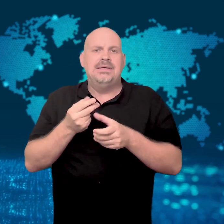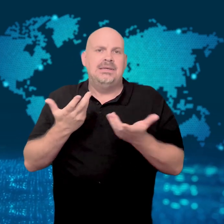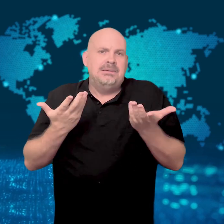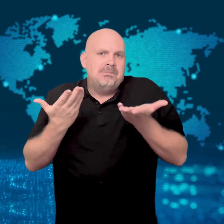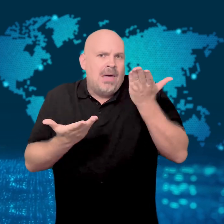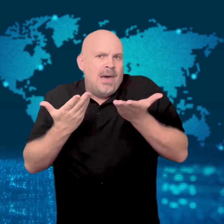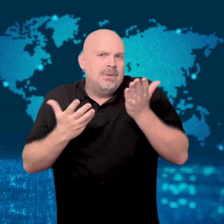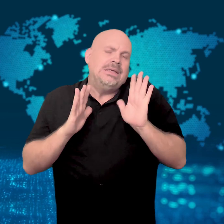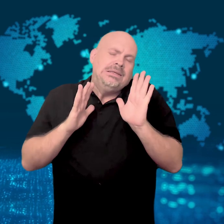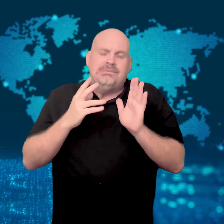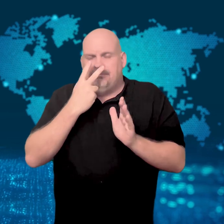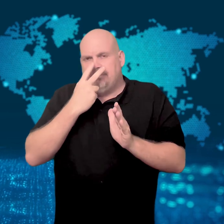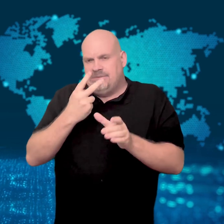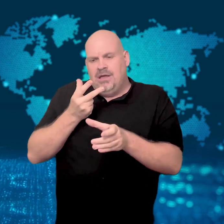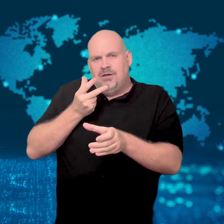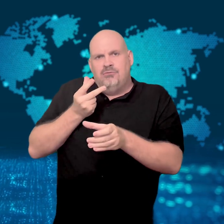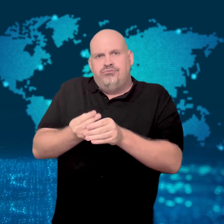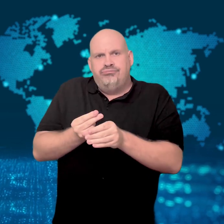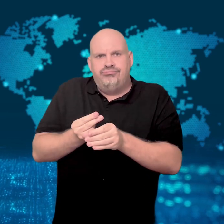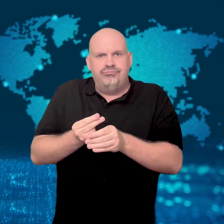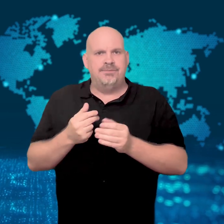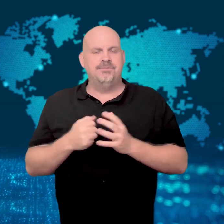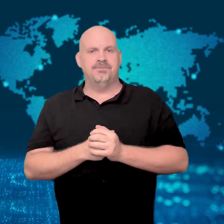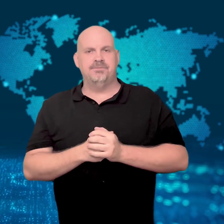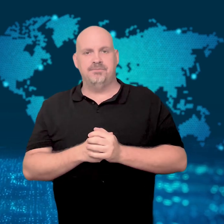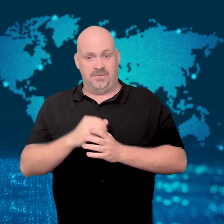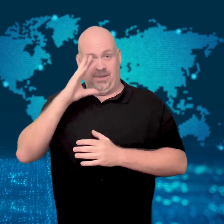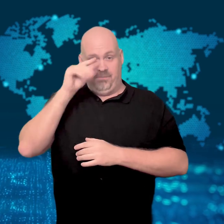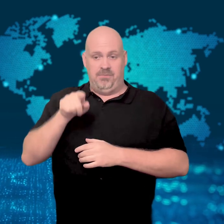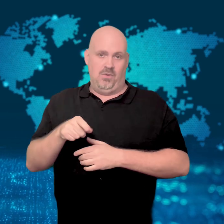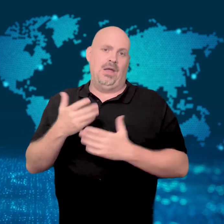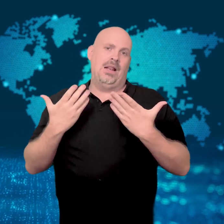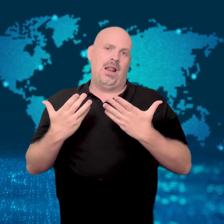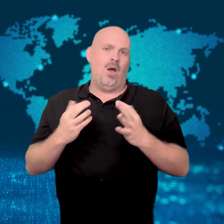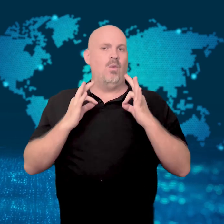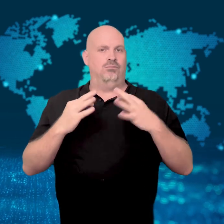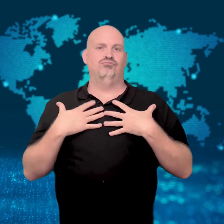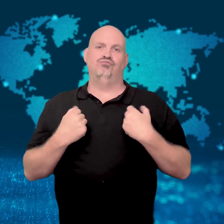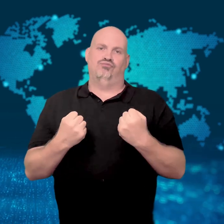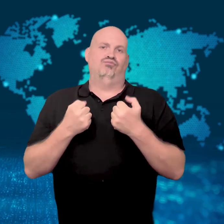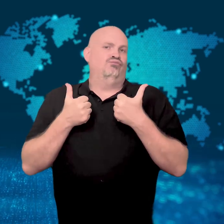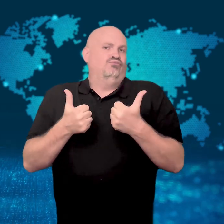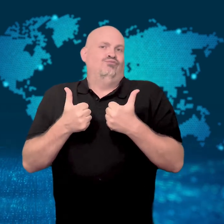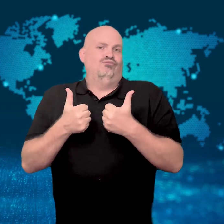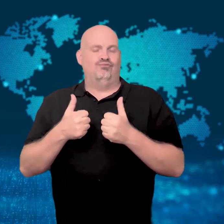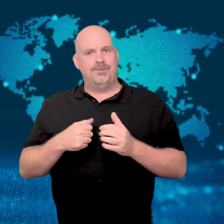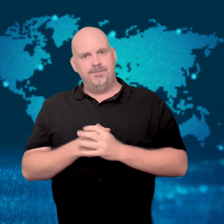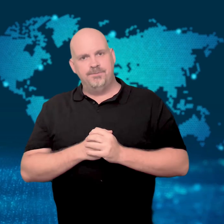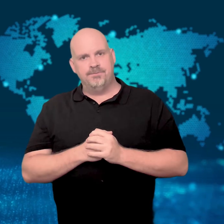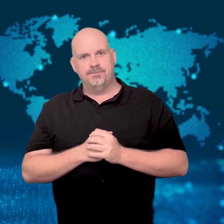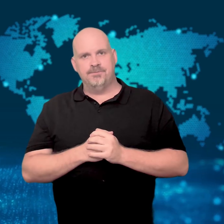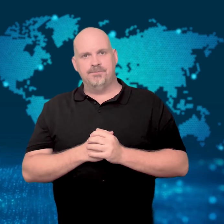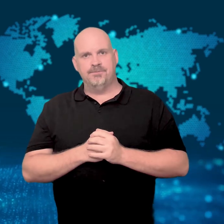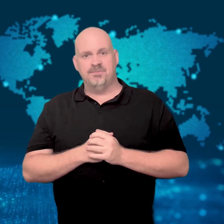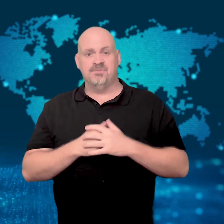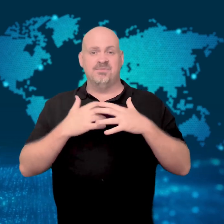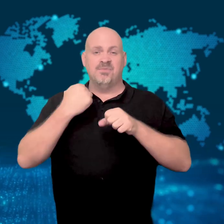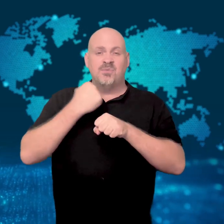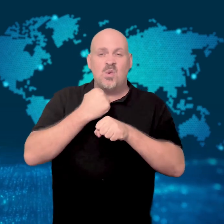He has now made a full recovery.